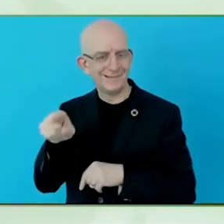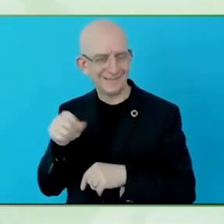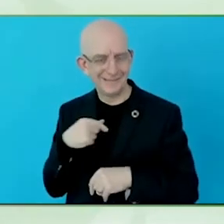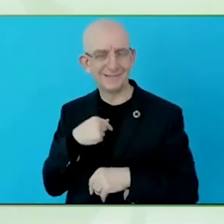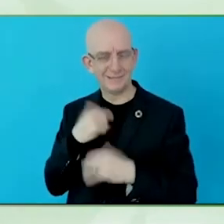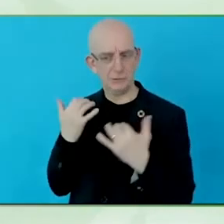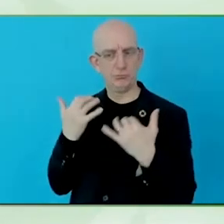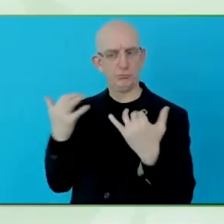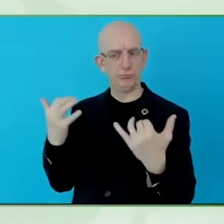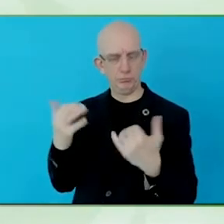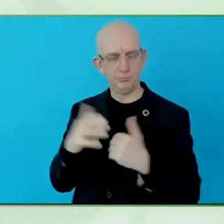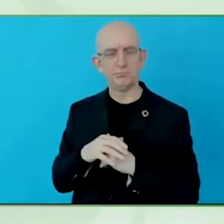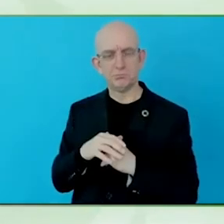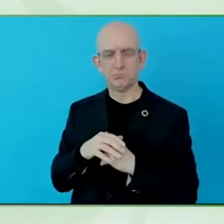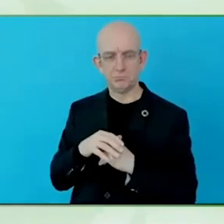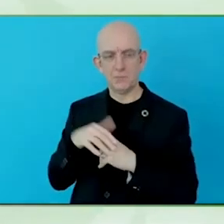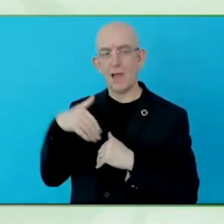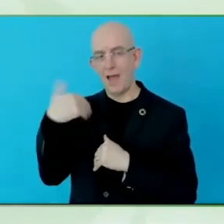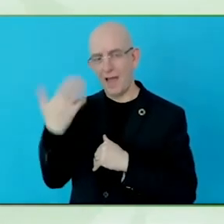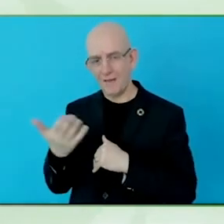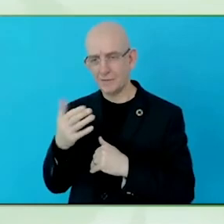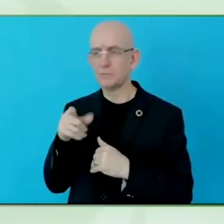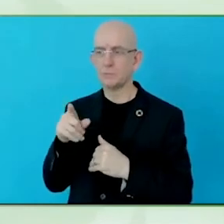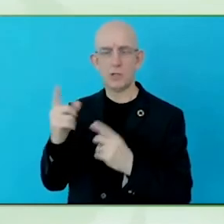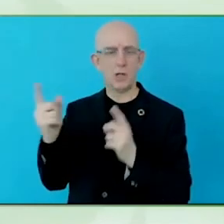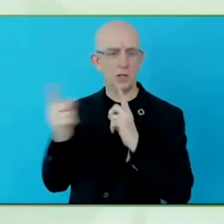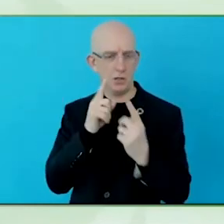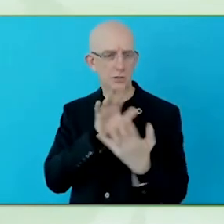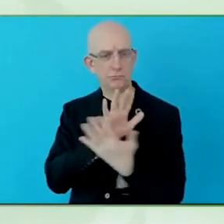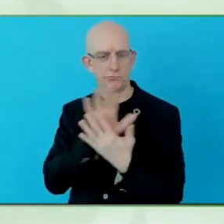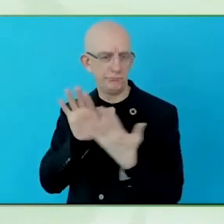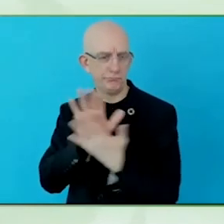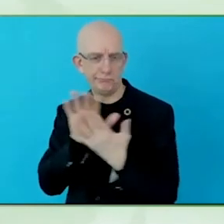And you have to know that the city Bergamo is one of the wealthiest in the north of Italy.